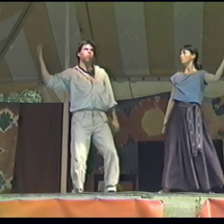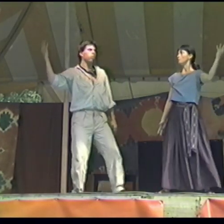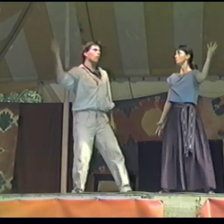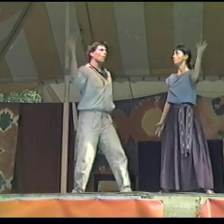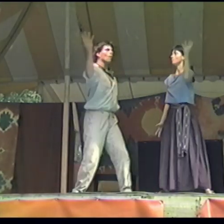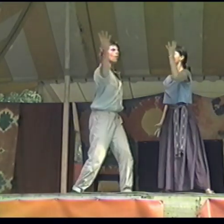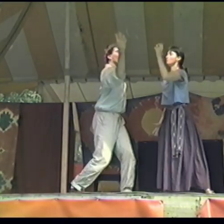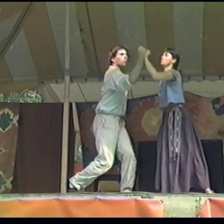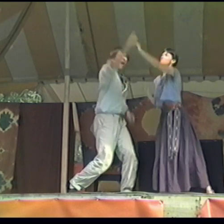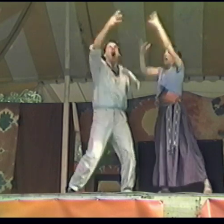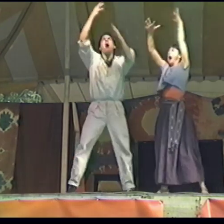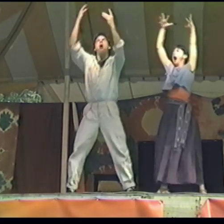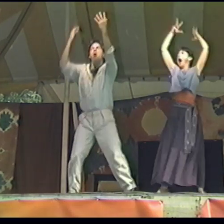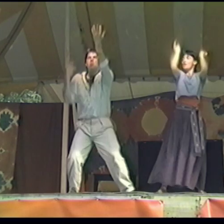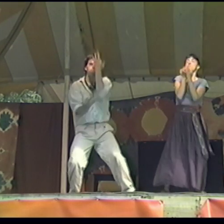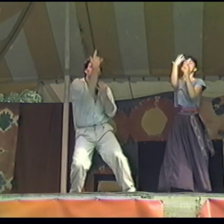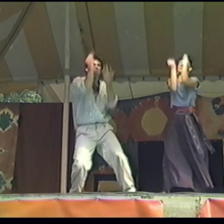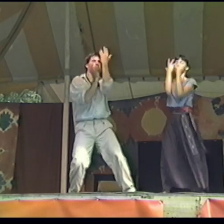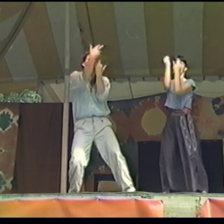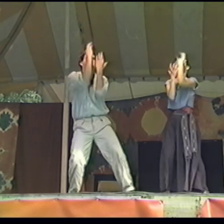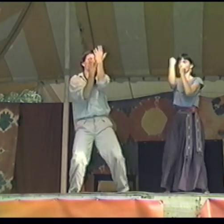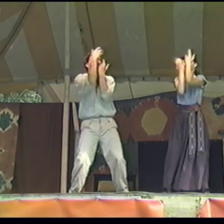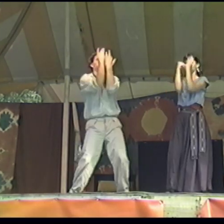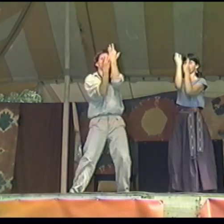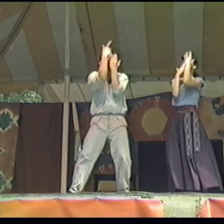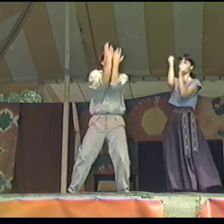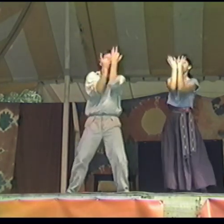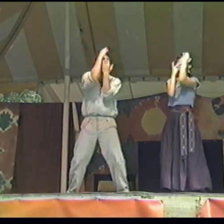for us all to become more of the individuals we were to become.